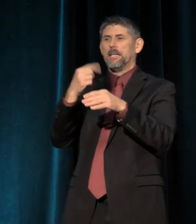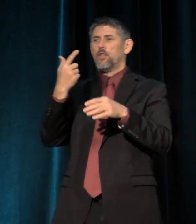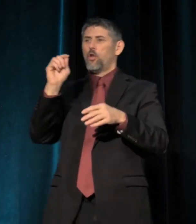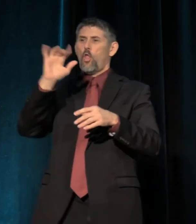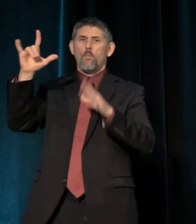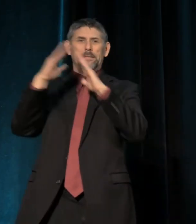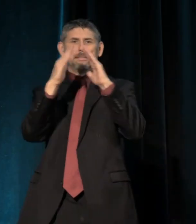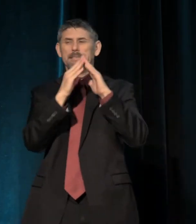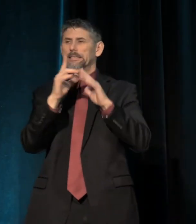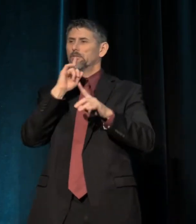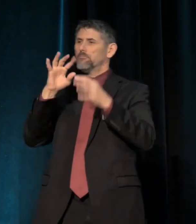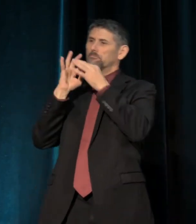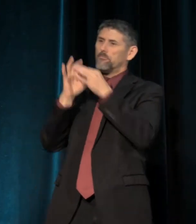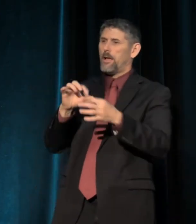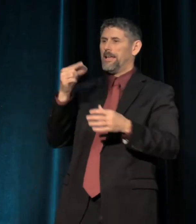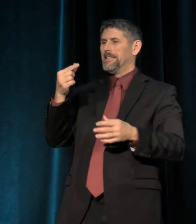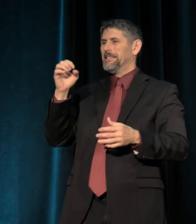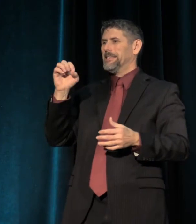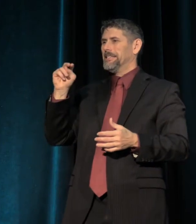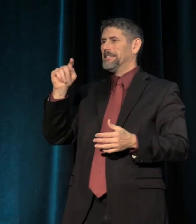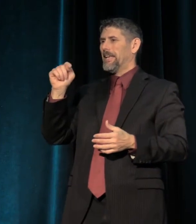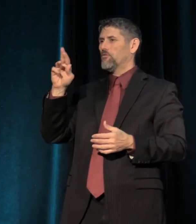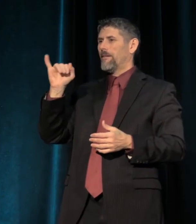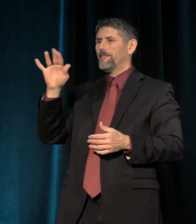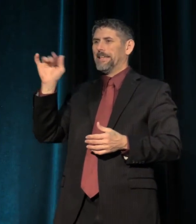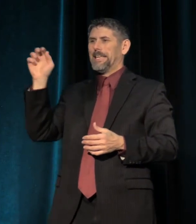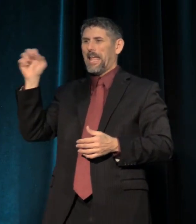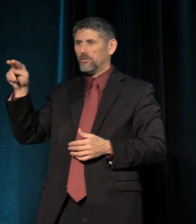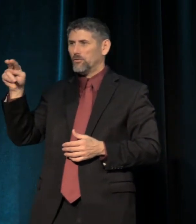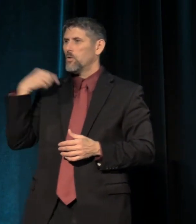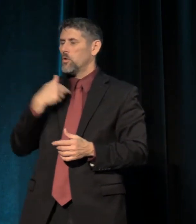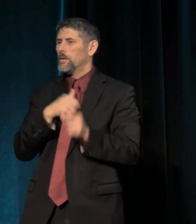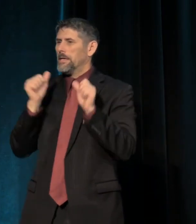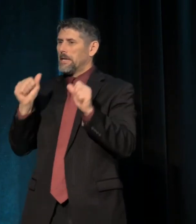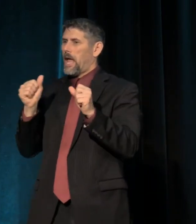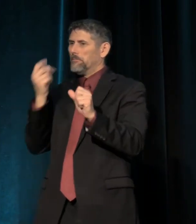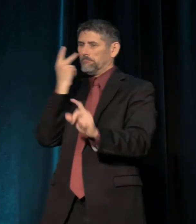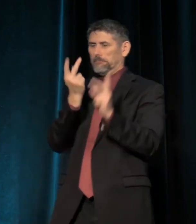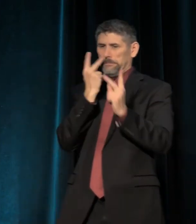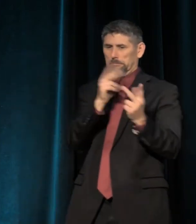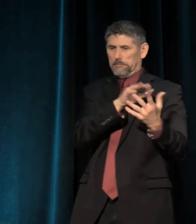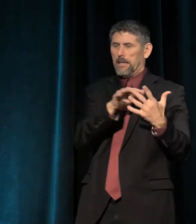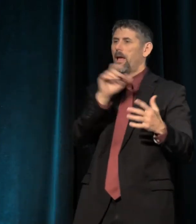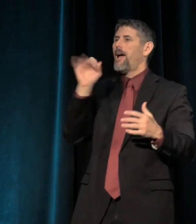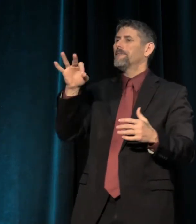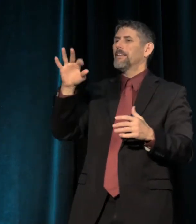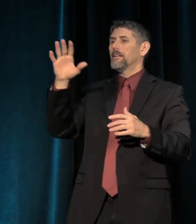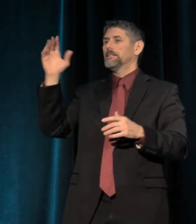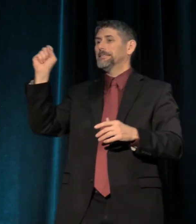is over gentrification. And so we can take the case of the San Francisco Bay area,